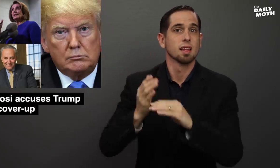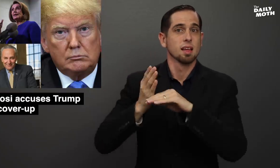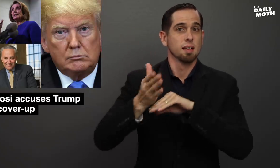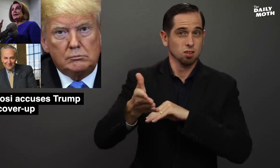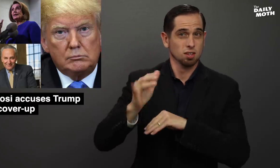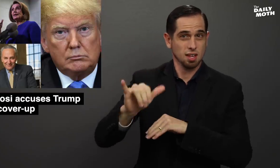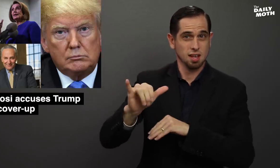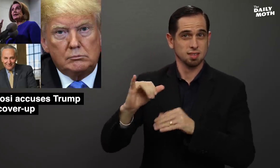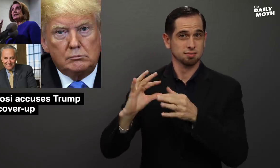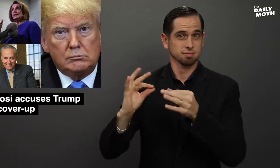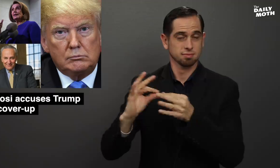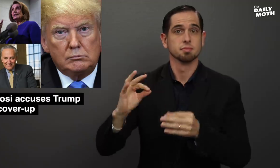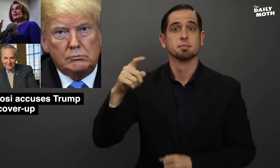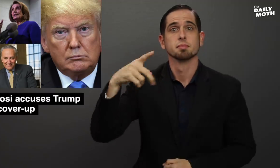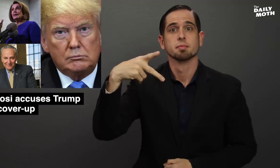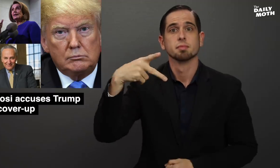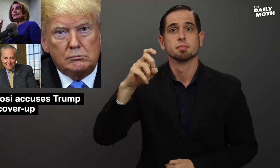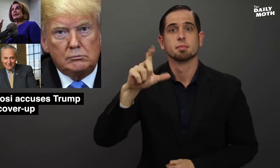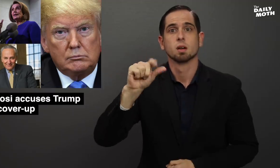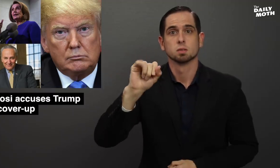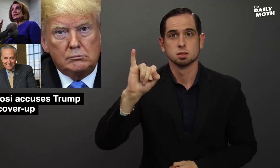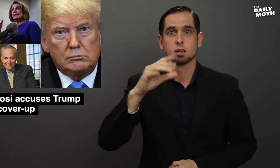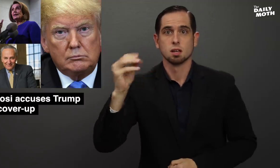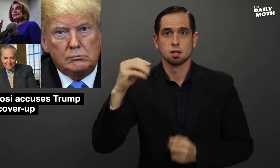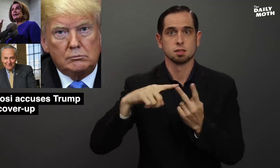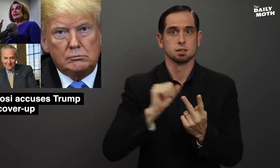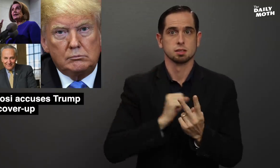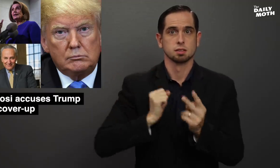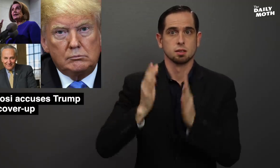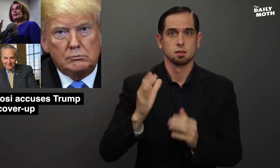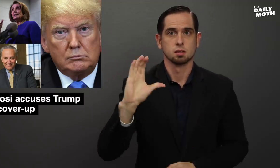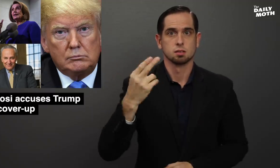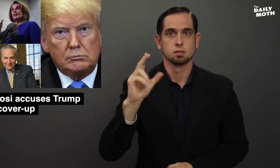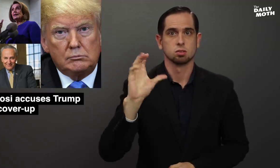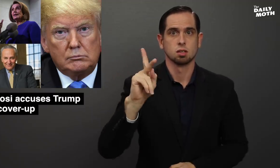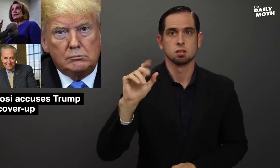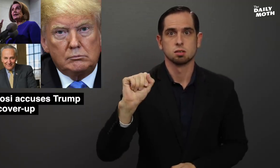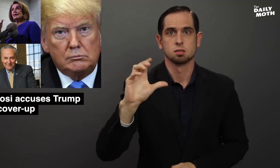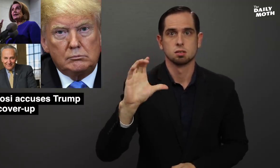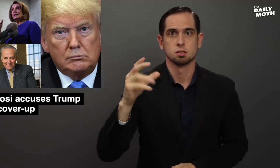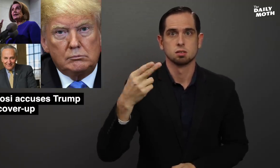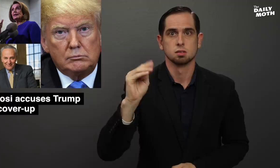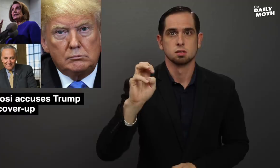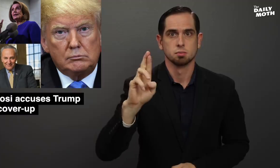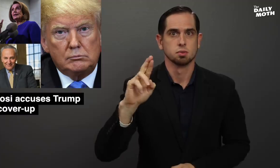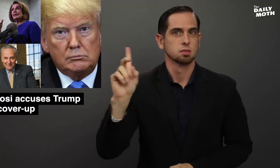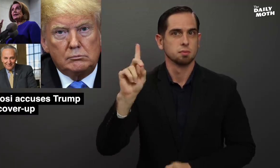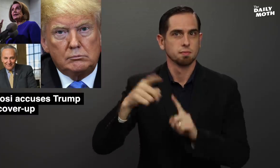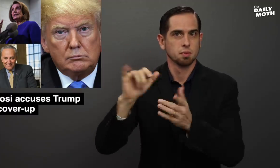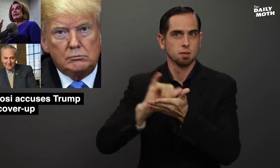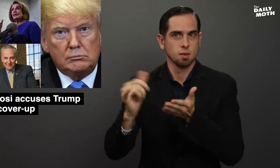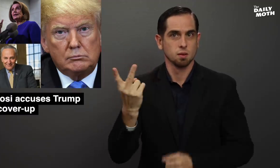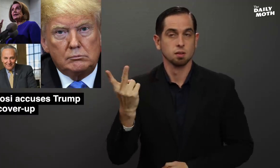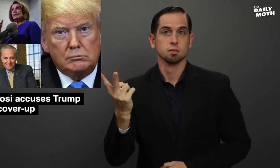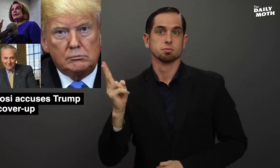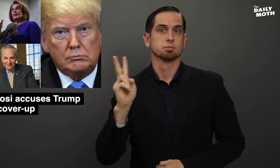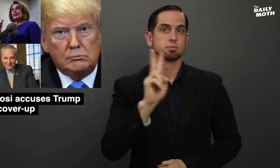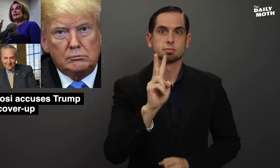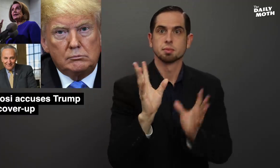After this, Pelosi and Senator Chuck Schumer (D-NY) had